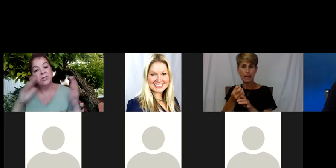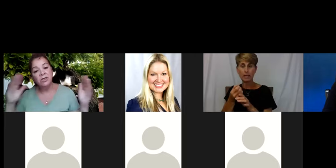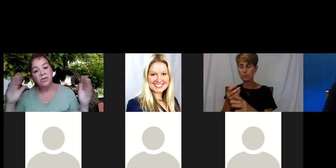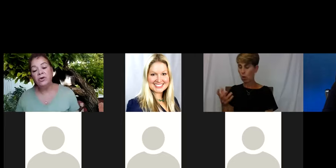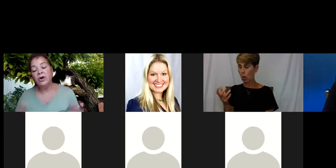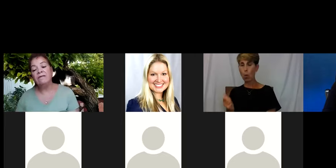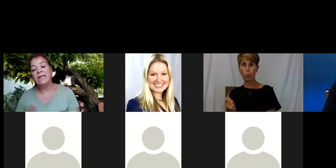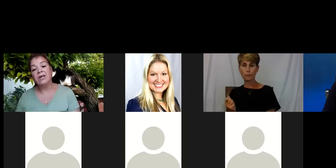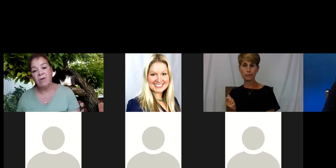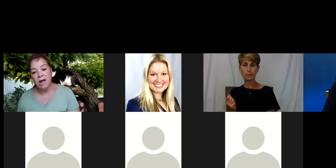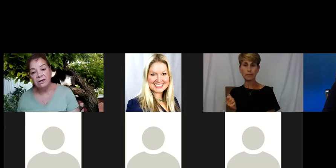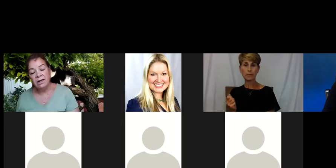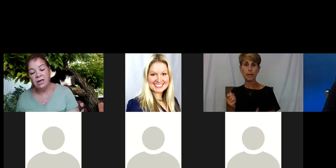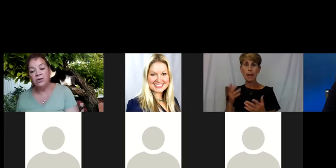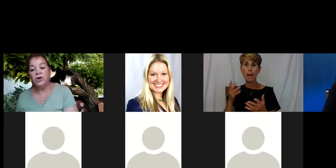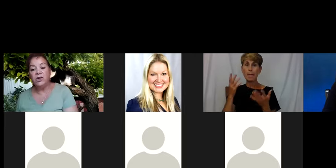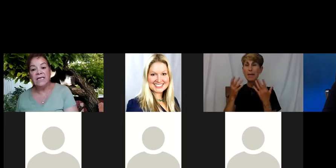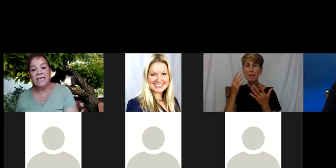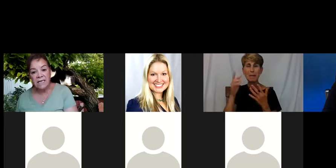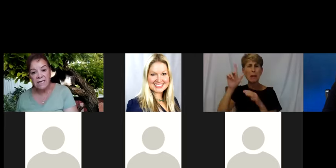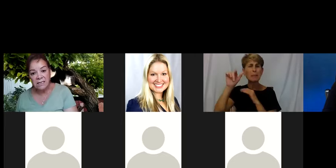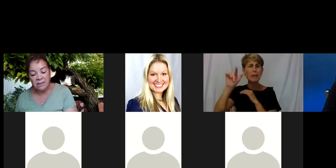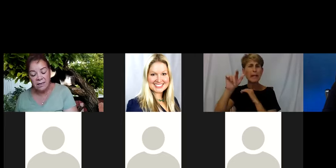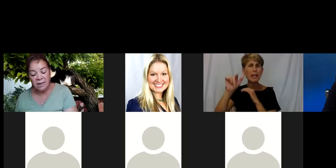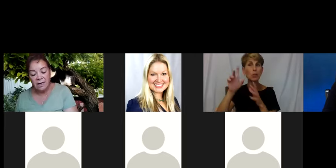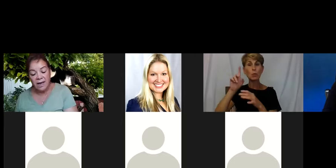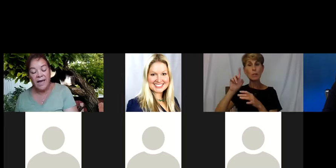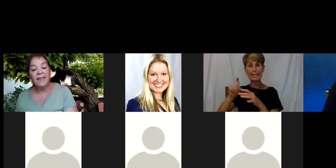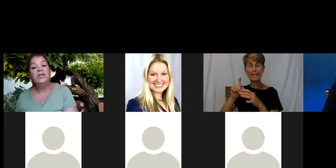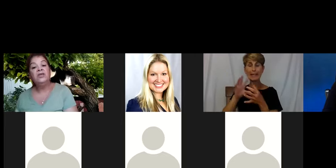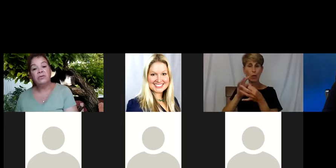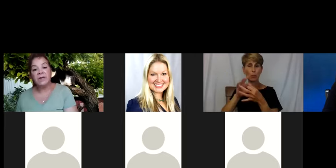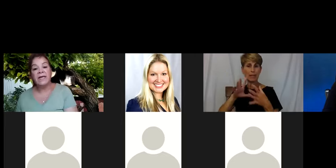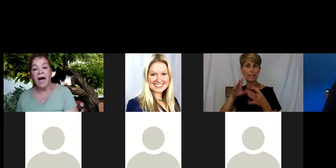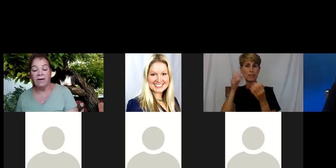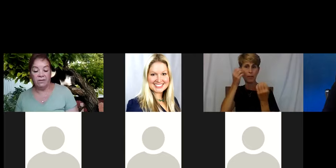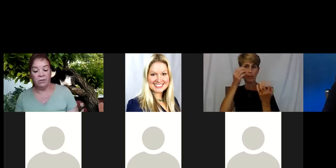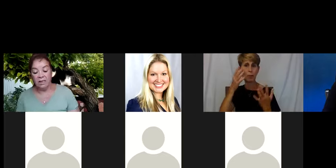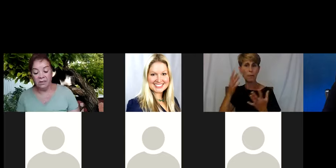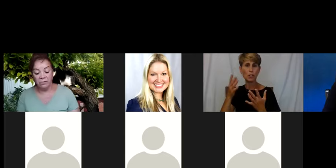Because you don't know if later on you're gonna need this. And then you'll already have the release